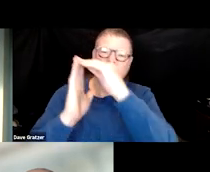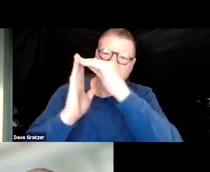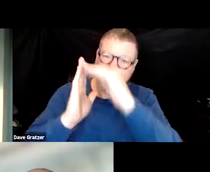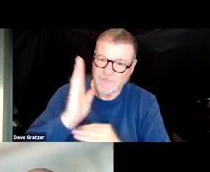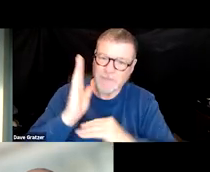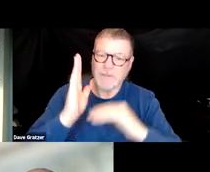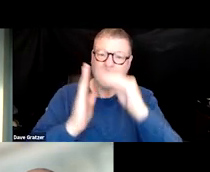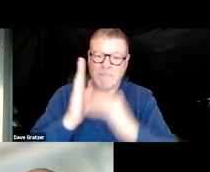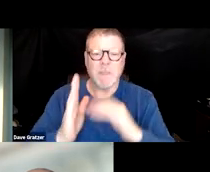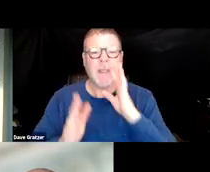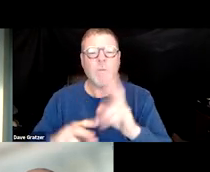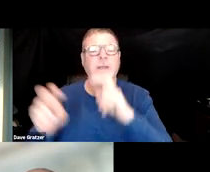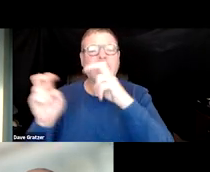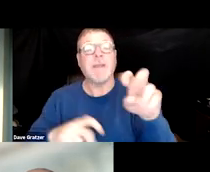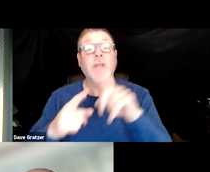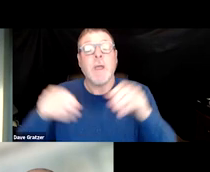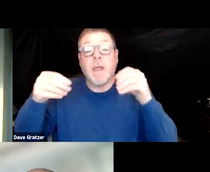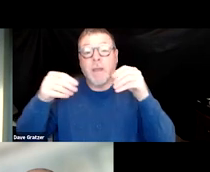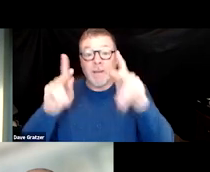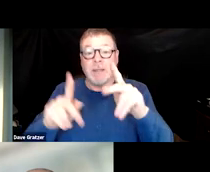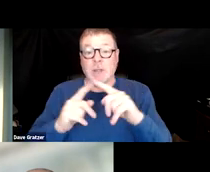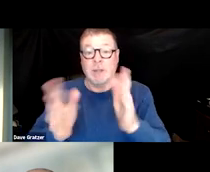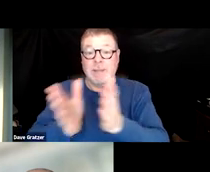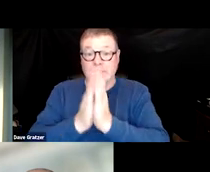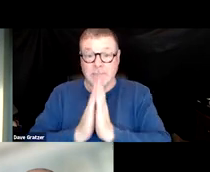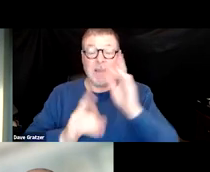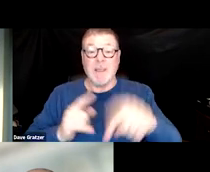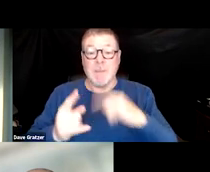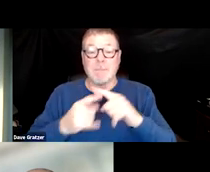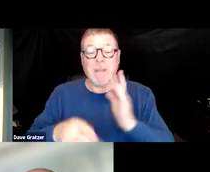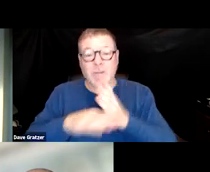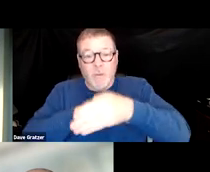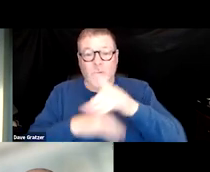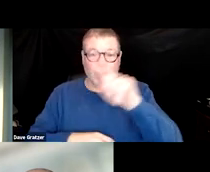It also gives you an opportunity to ask, pose questions if you weren't able to do it